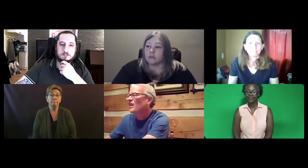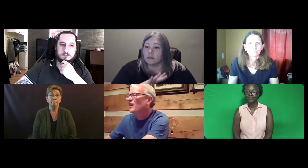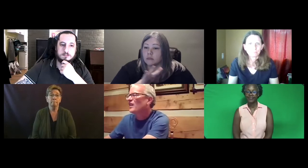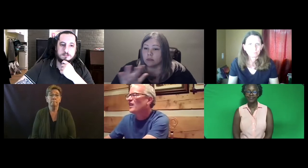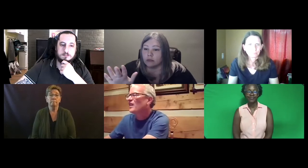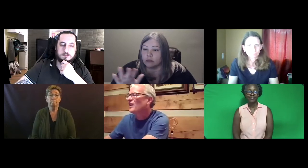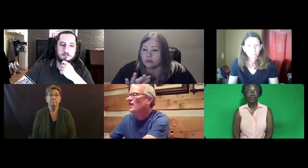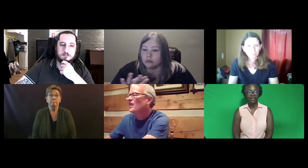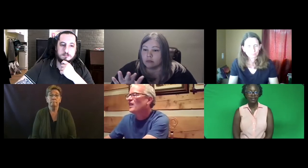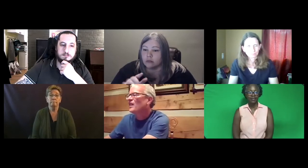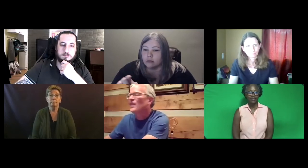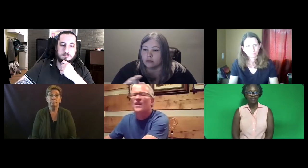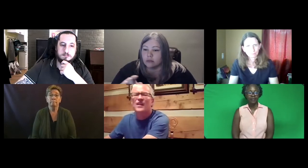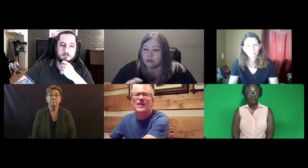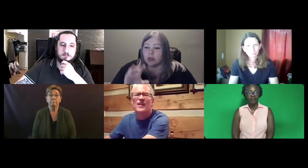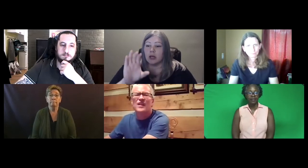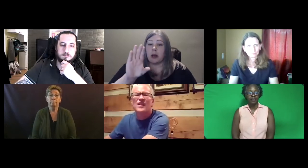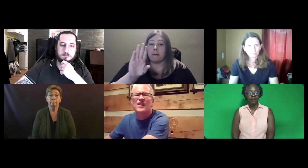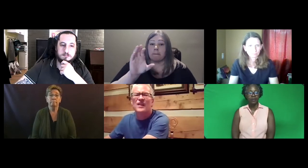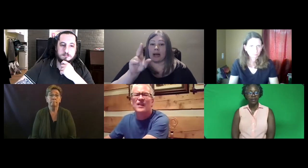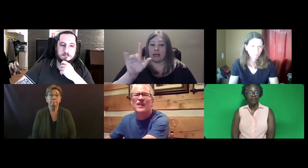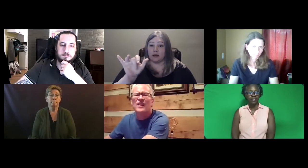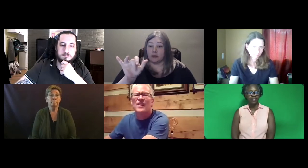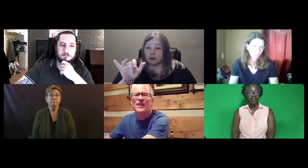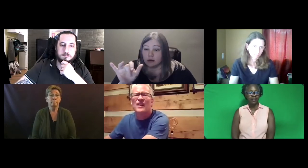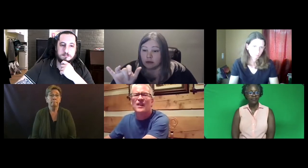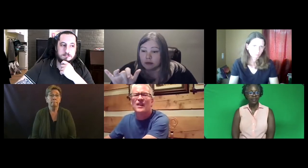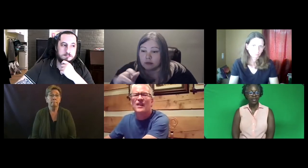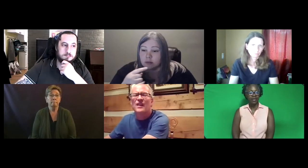Katie: Okay, let's see.